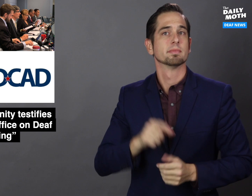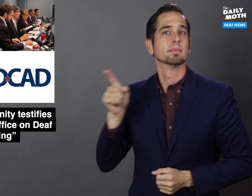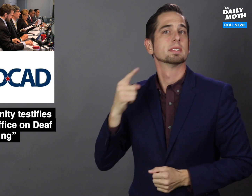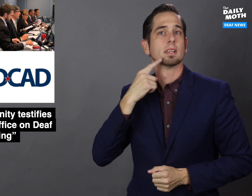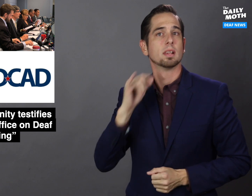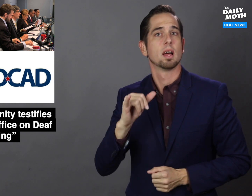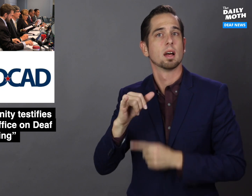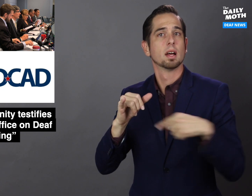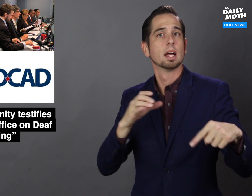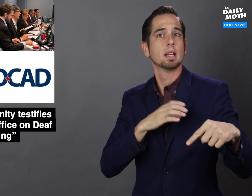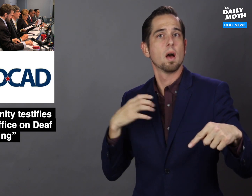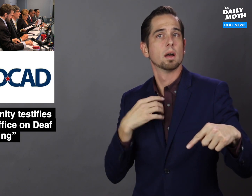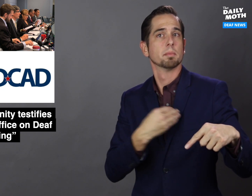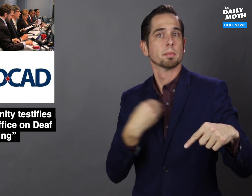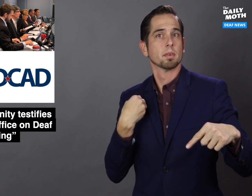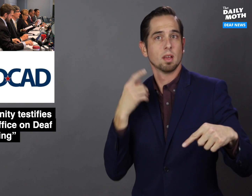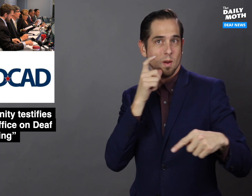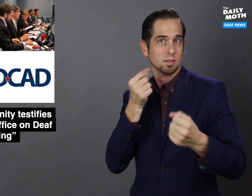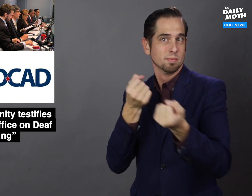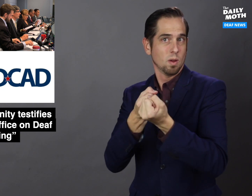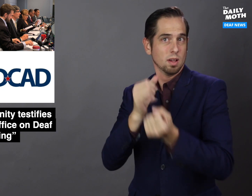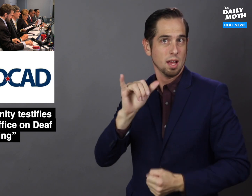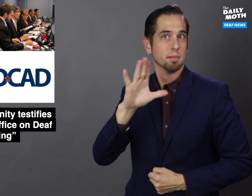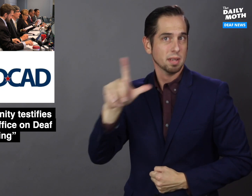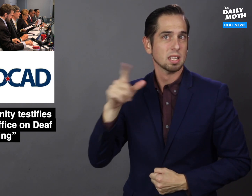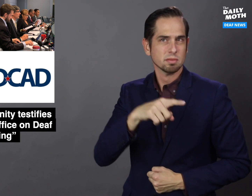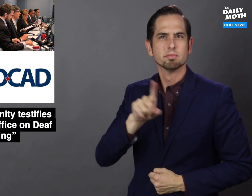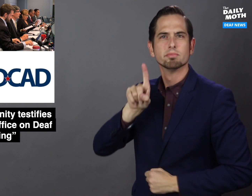He said councilmembers who supported this bill asked